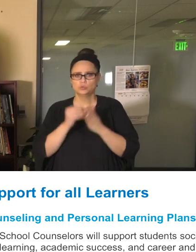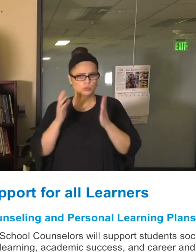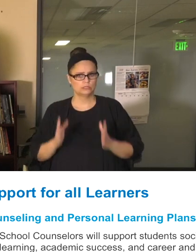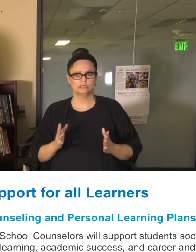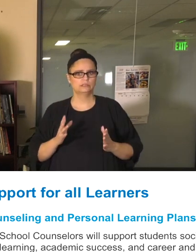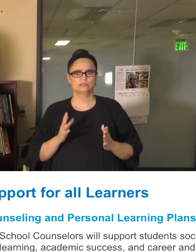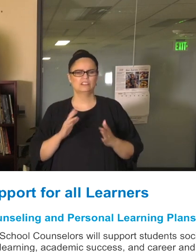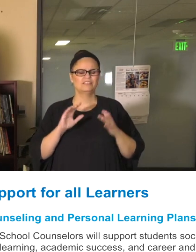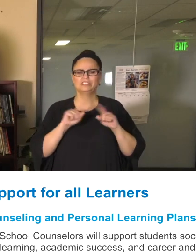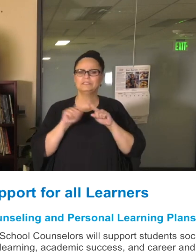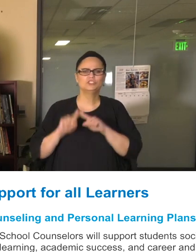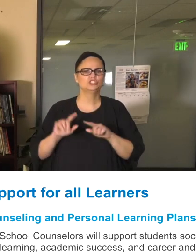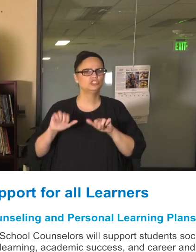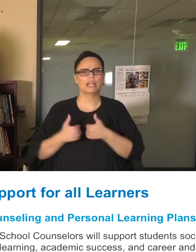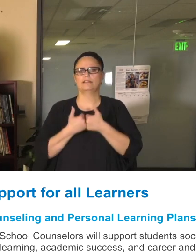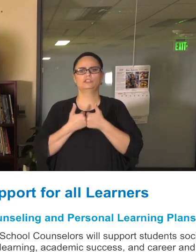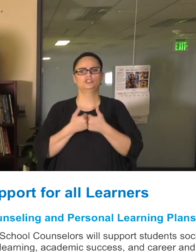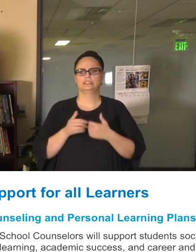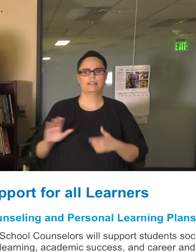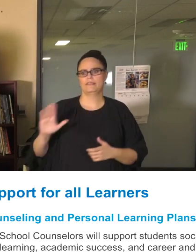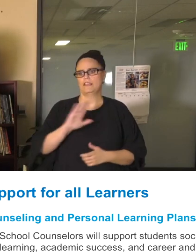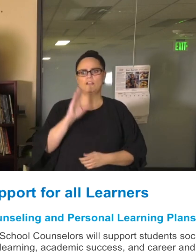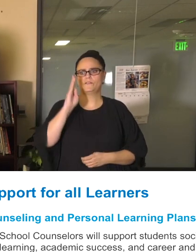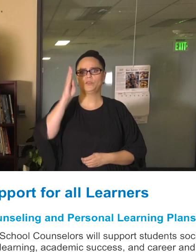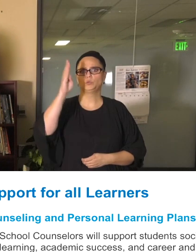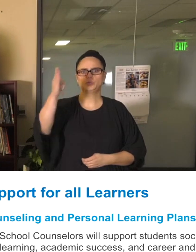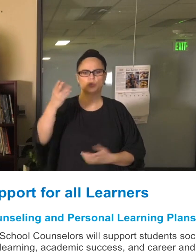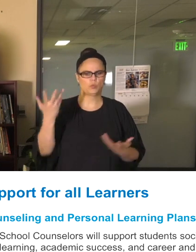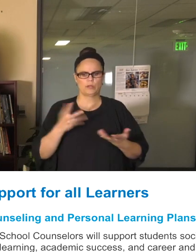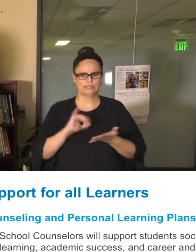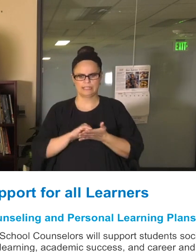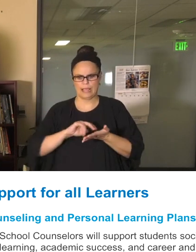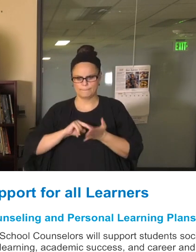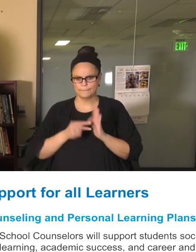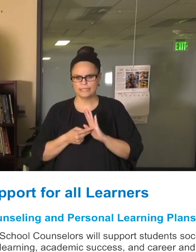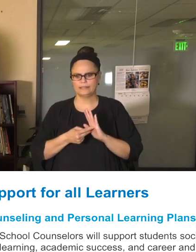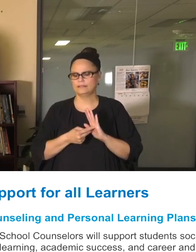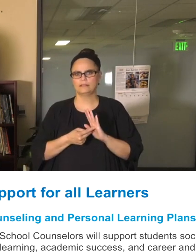terms of what their future is going to mean in terms of not having the ability to go to school every